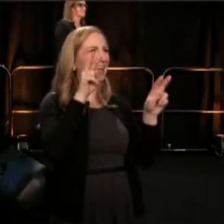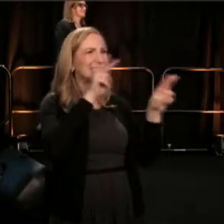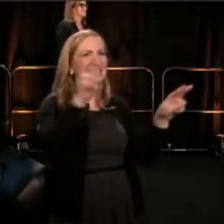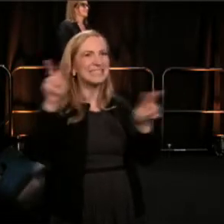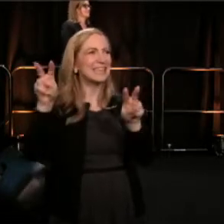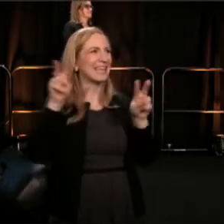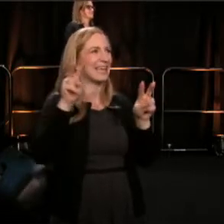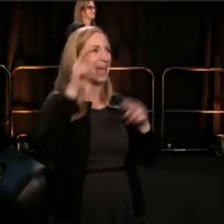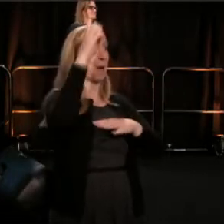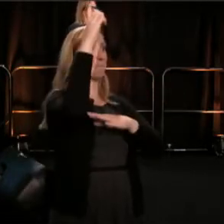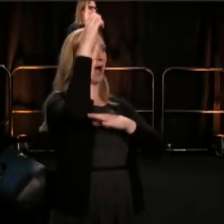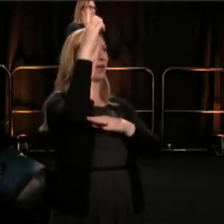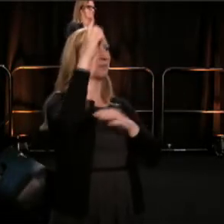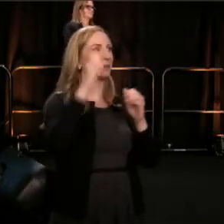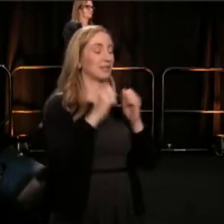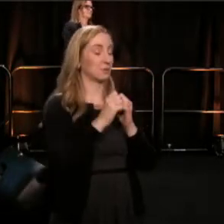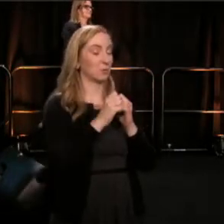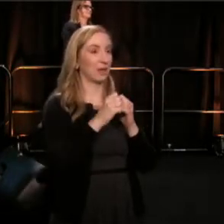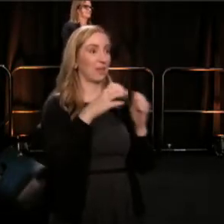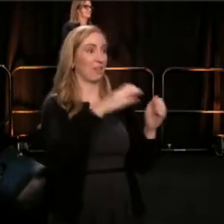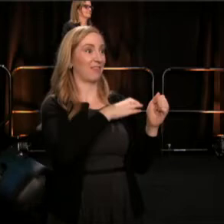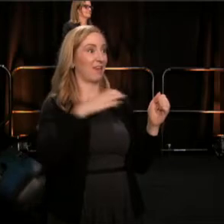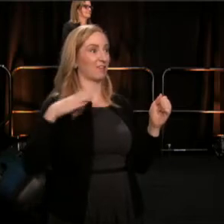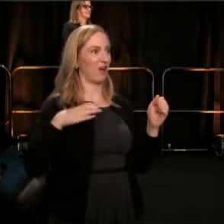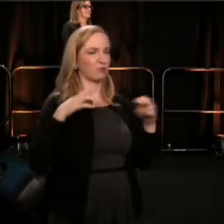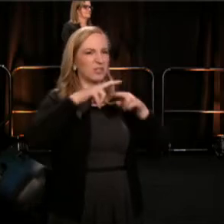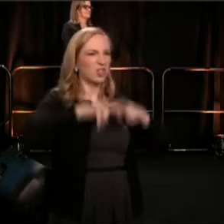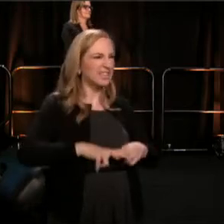with the best site of all, the congressional sit-in for gun control.